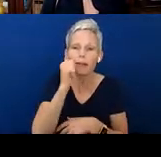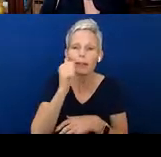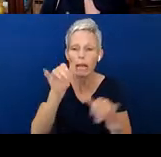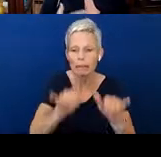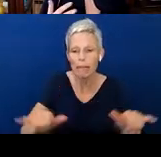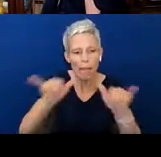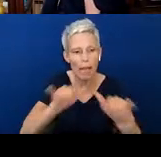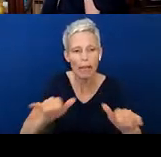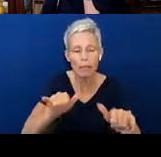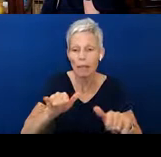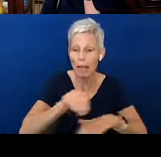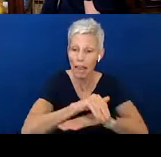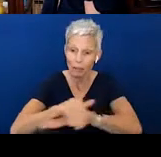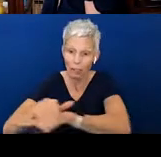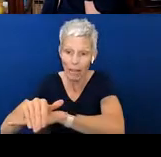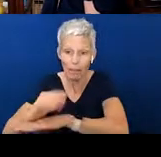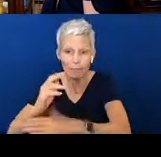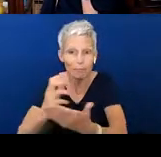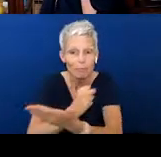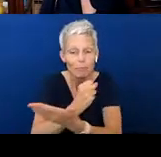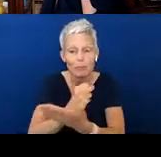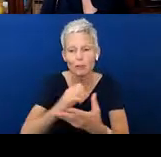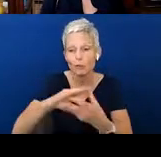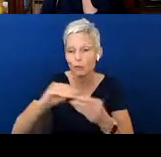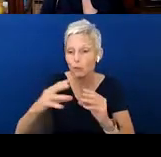provides a lot of opportunity for storytelling, for talking about emotions,